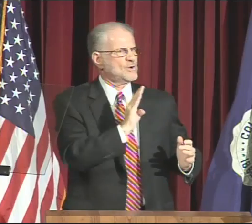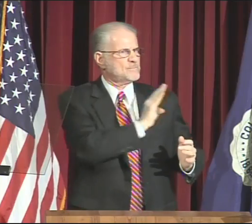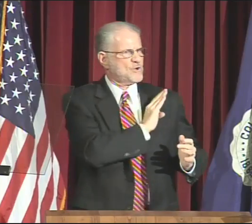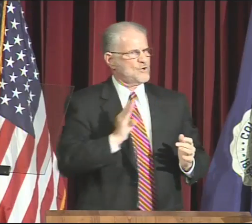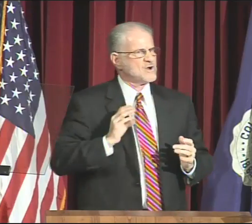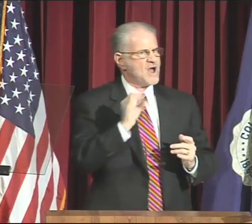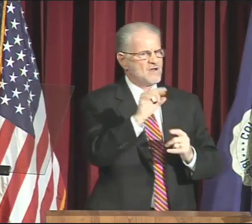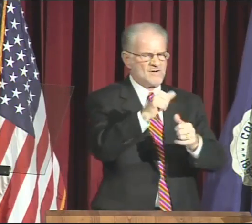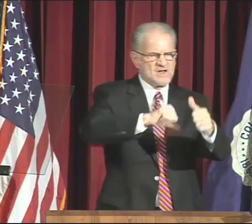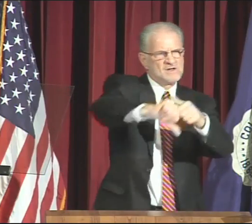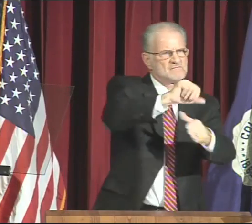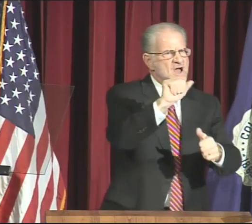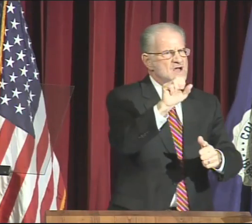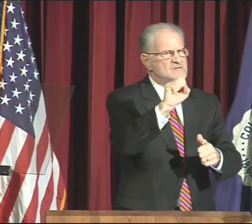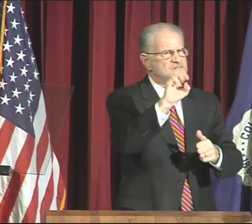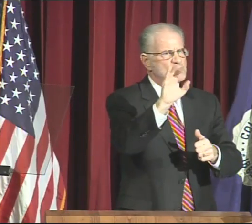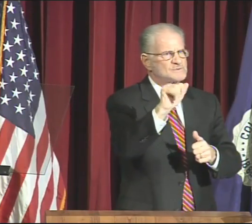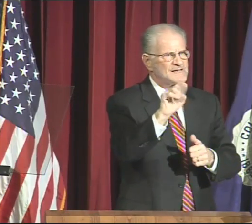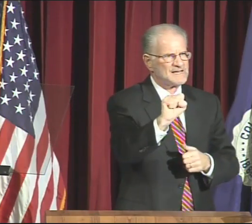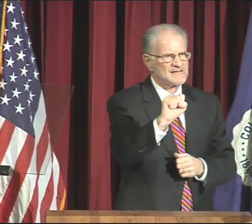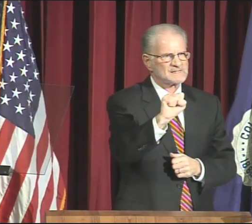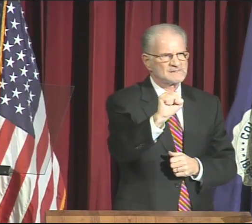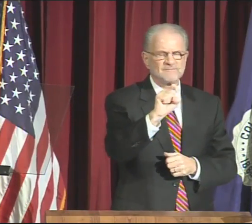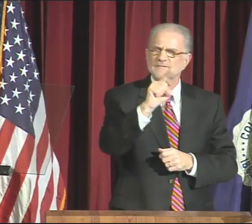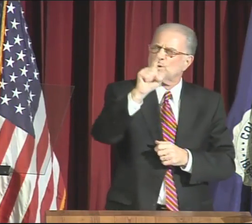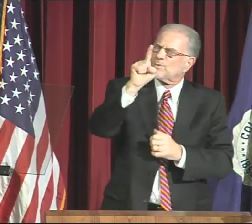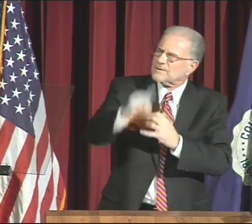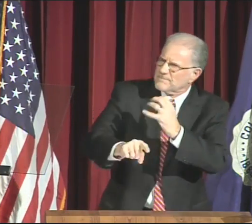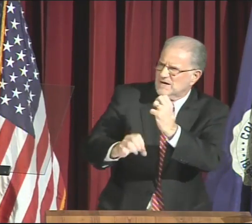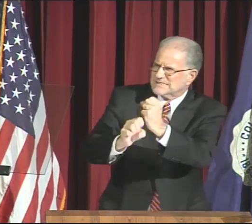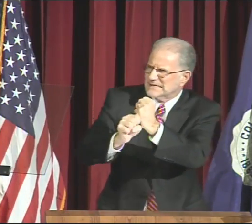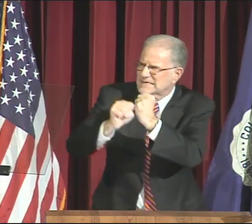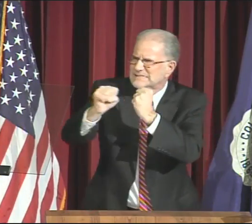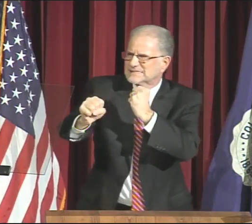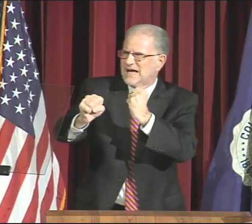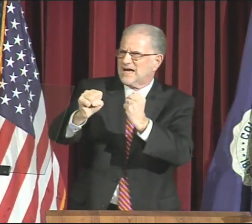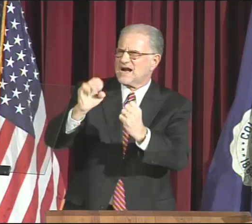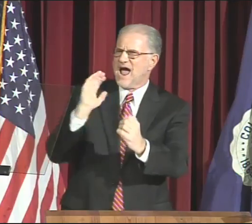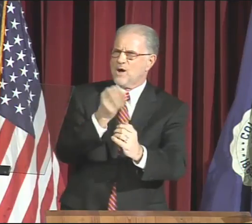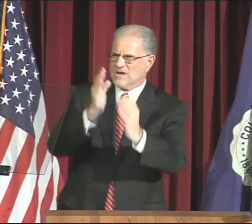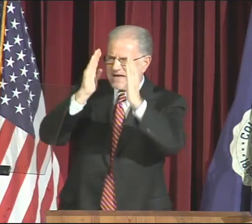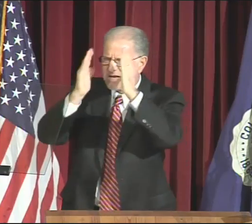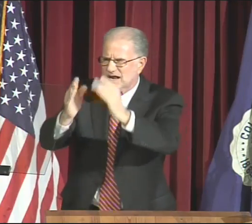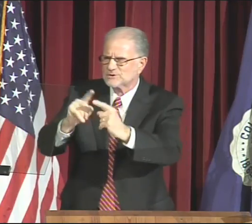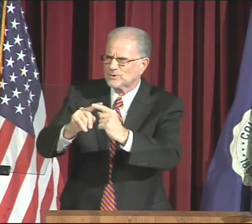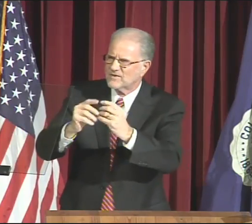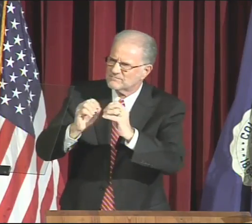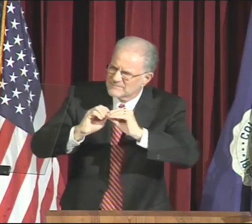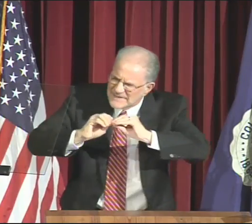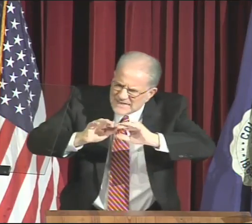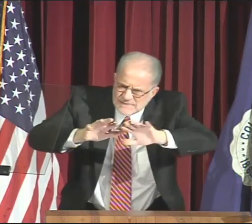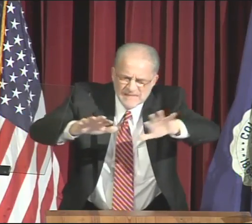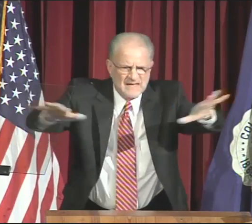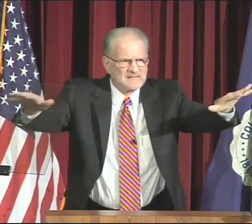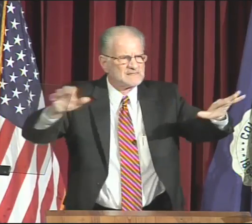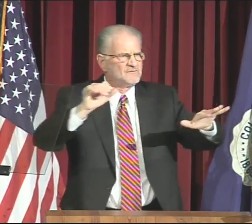of the Board of Trustees and Board of Associates.